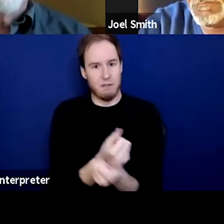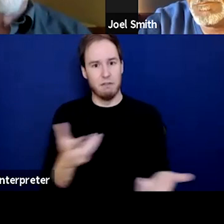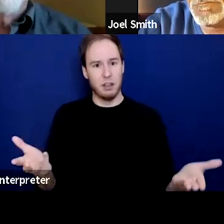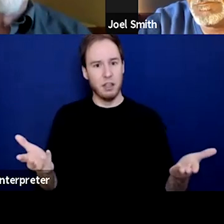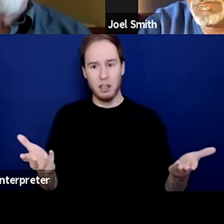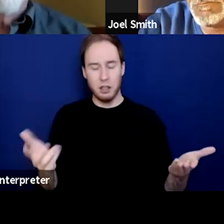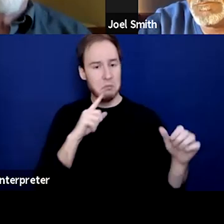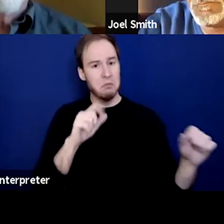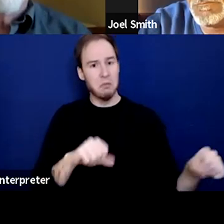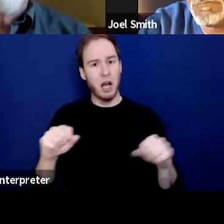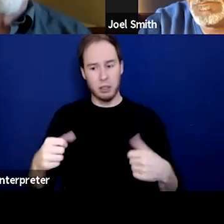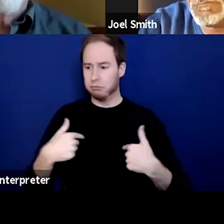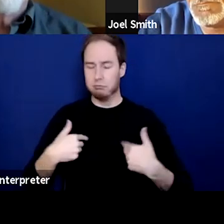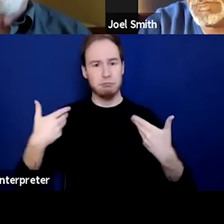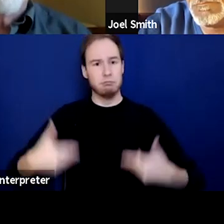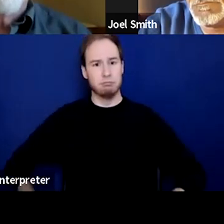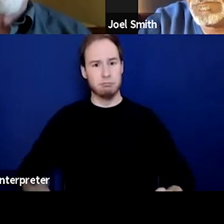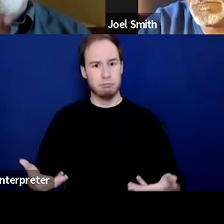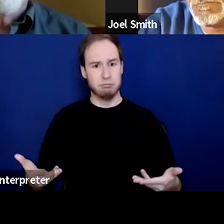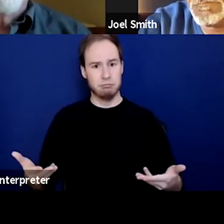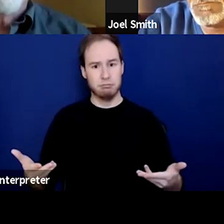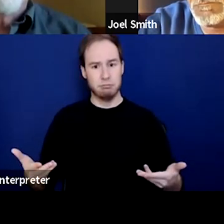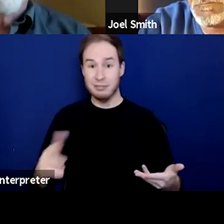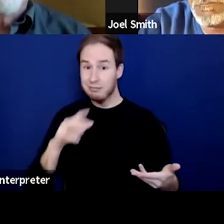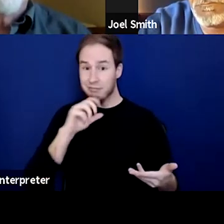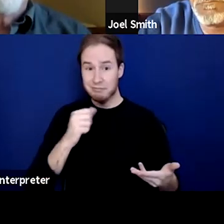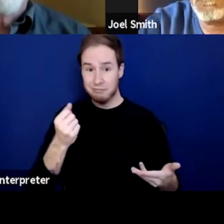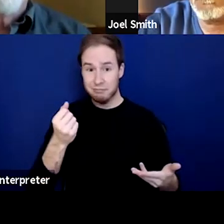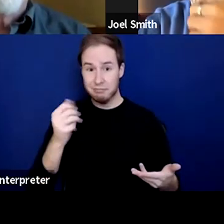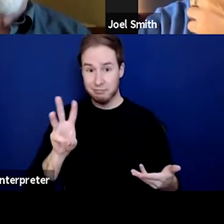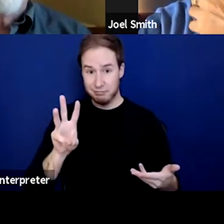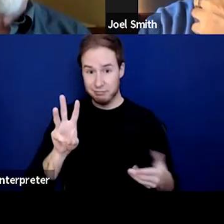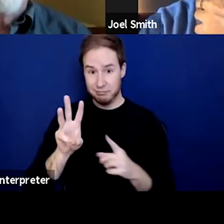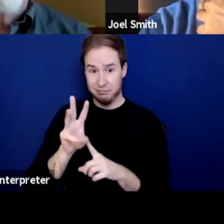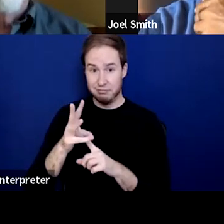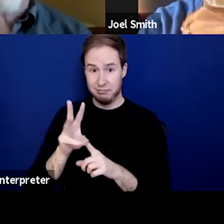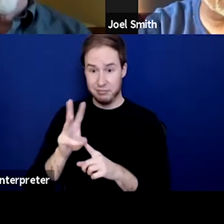I am someone also who spent at the age of 16 years old when my friends were murdered,